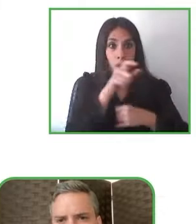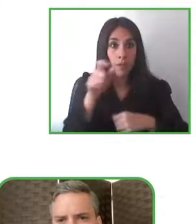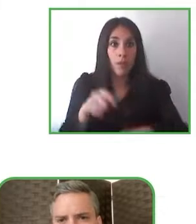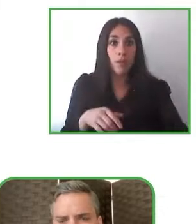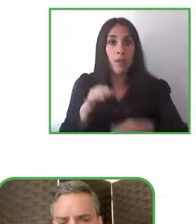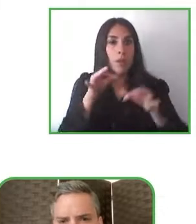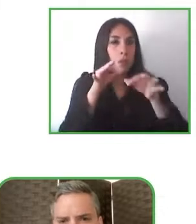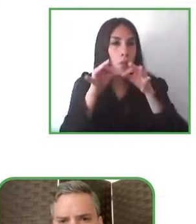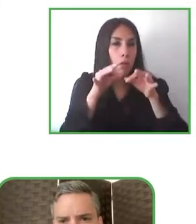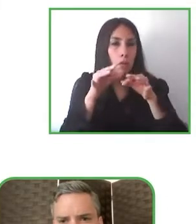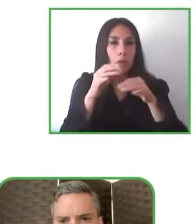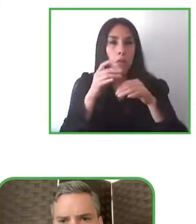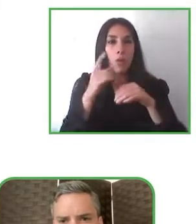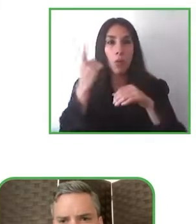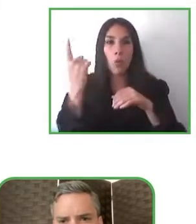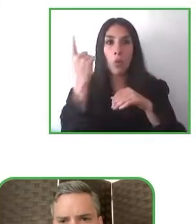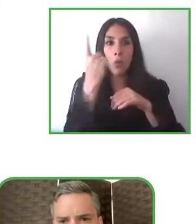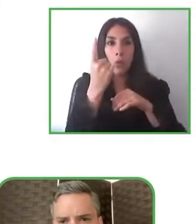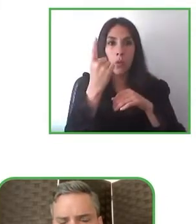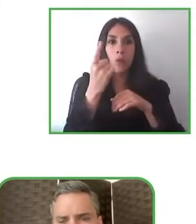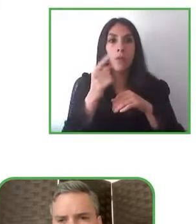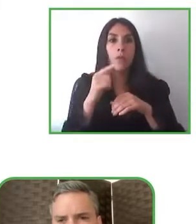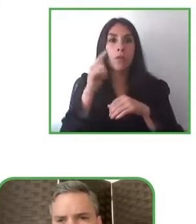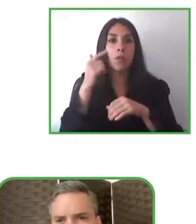I’m going to start with Claudia.